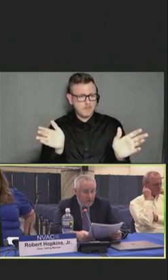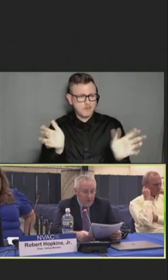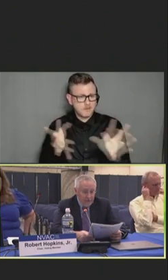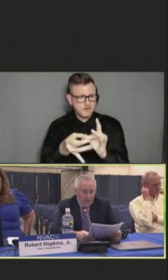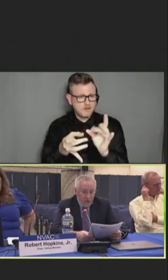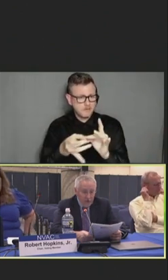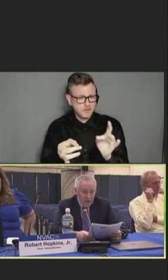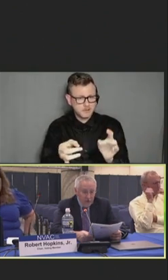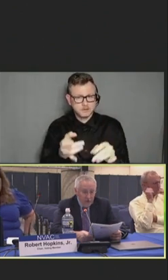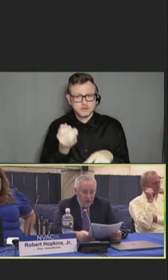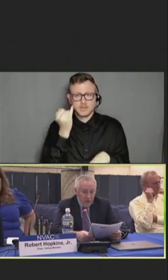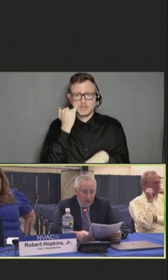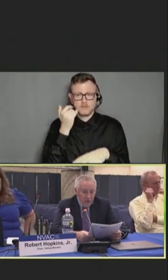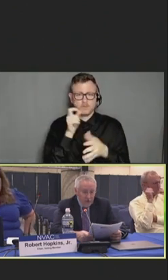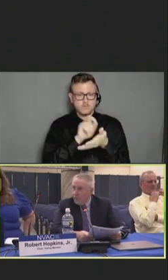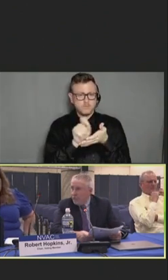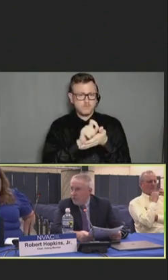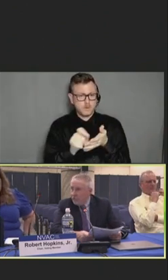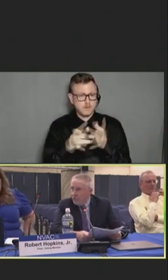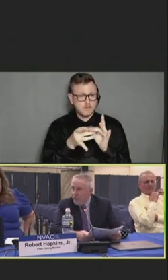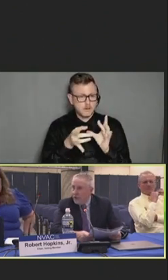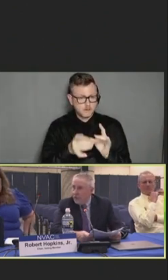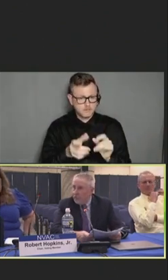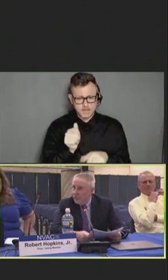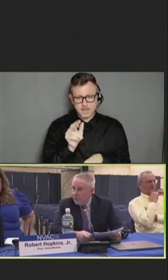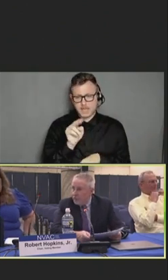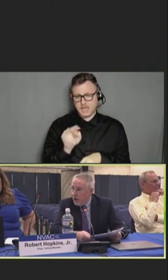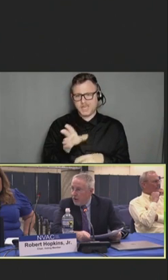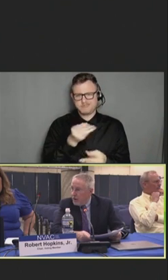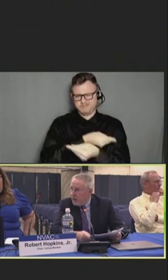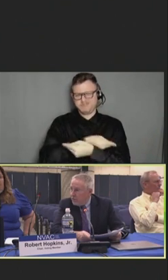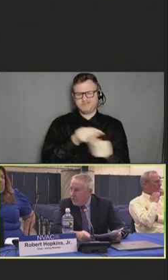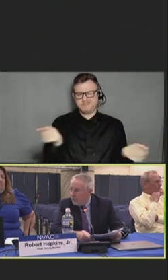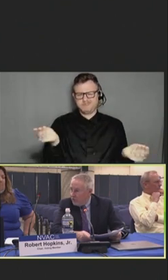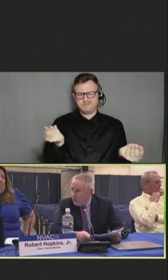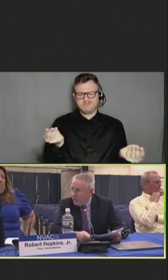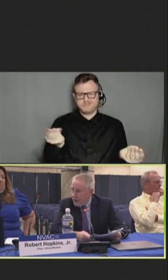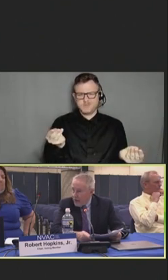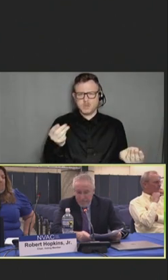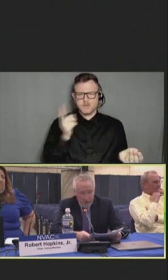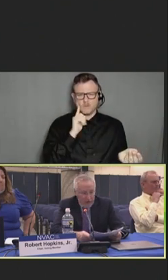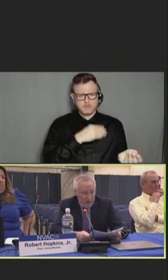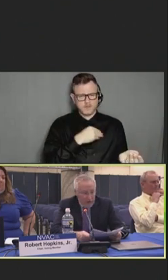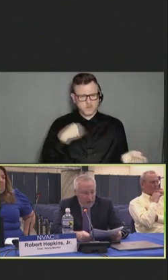If there are any written comments Ann will distribute those to members of the committee.